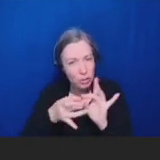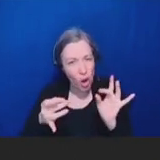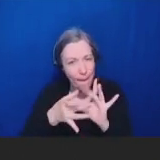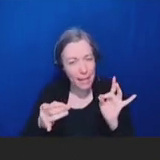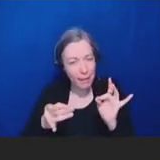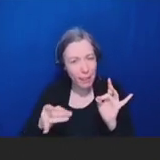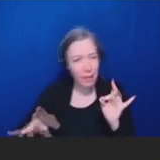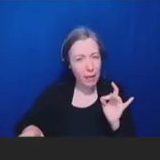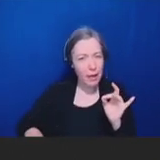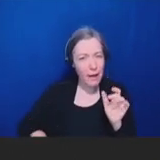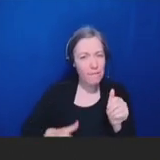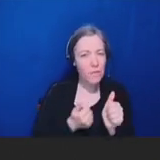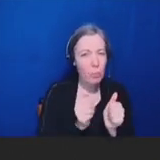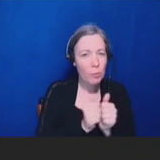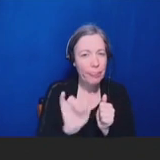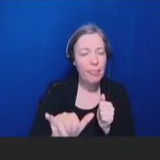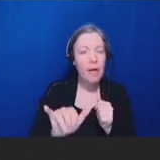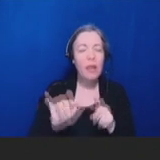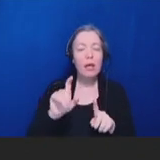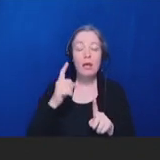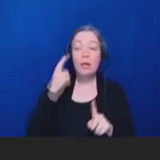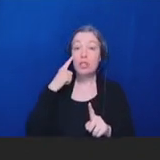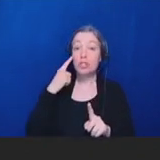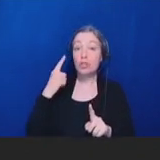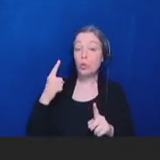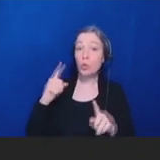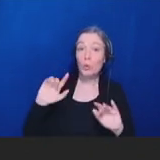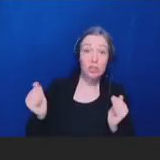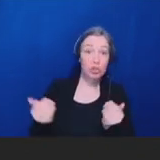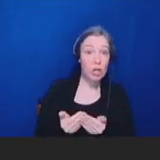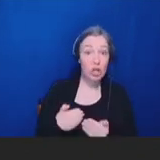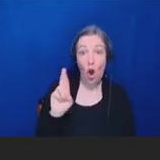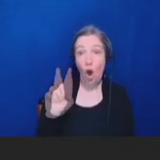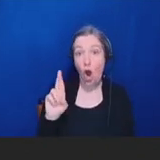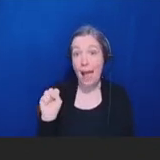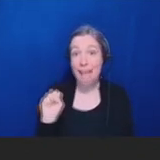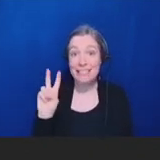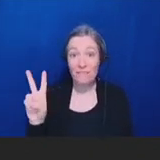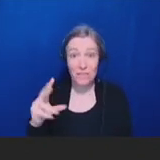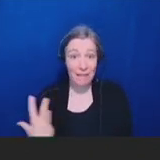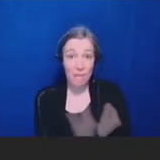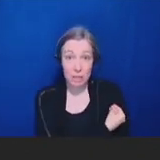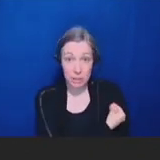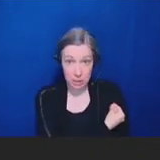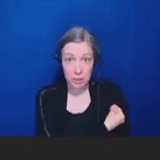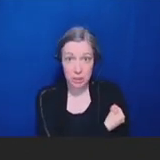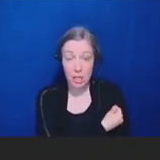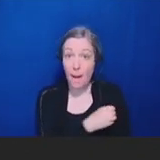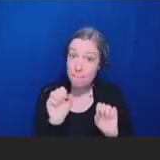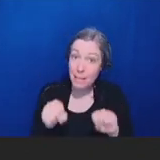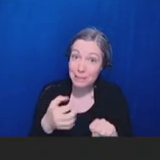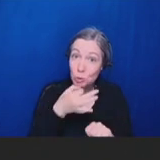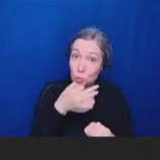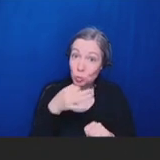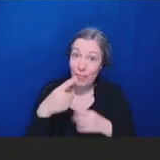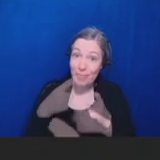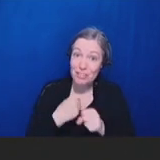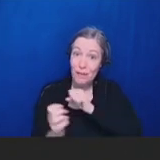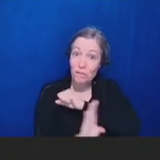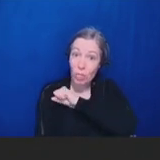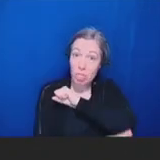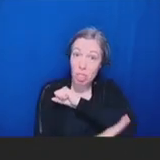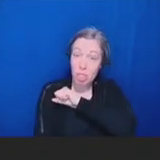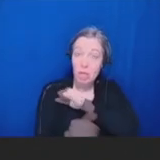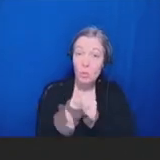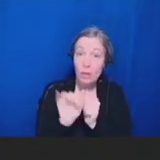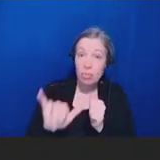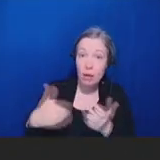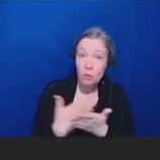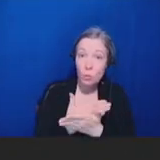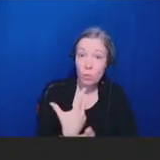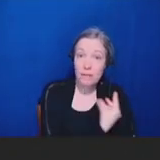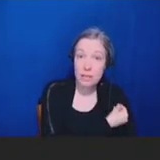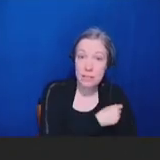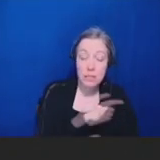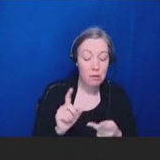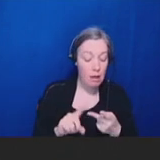of RSV and RSV vaccine possibly in the fall in addition to other -- to seasonal influenza